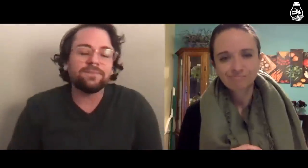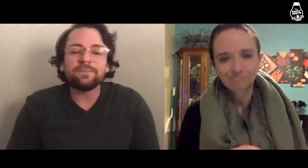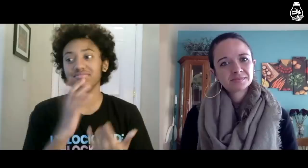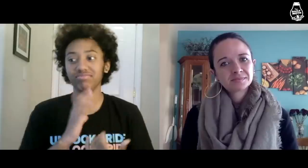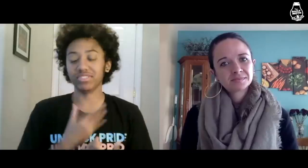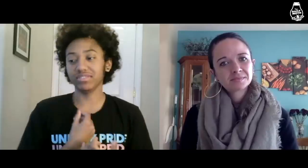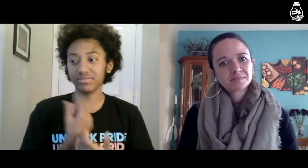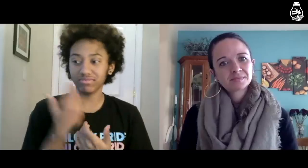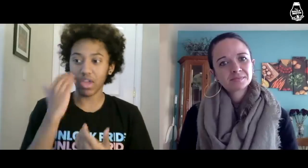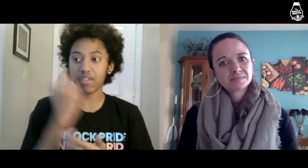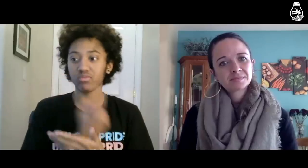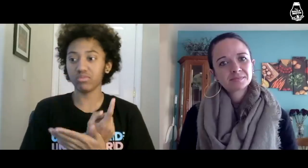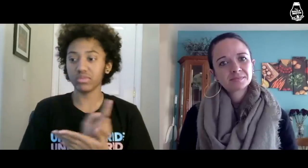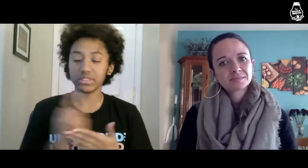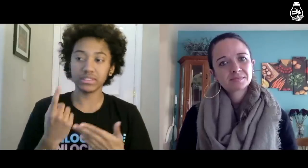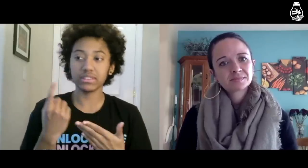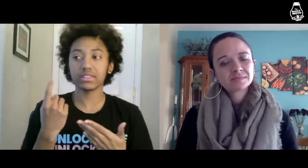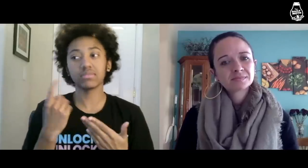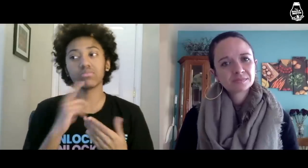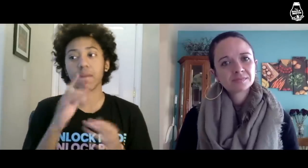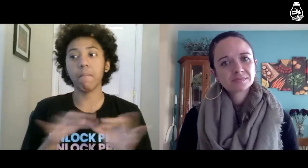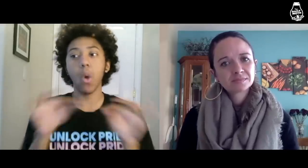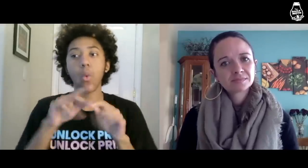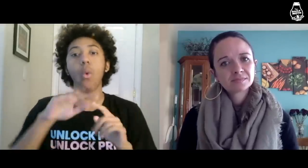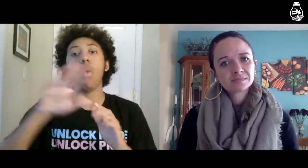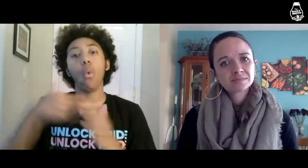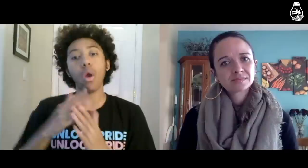For Trans Awareness Week, it’s really important for all